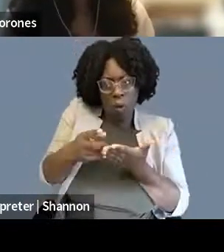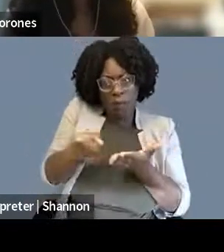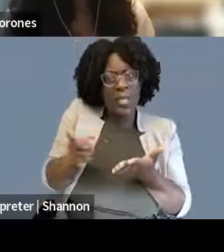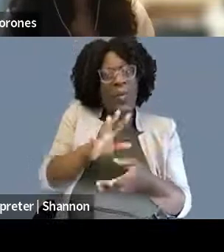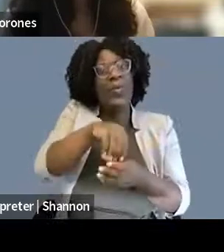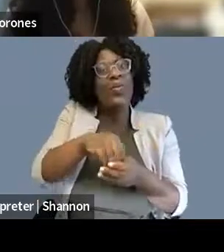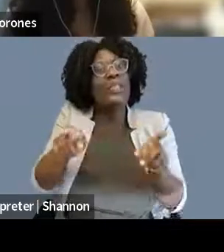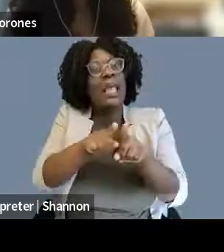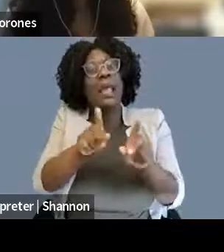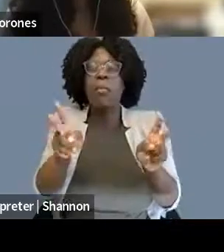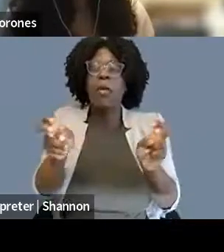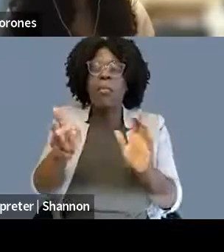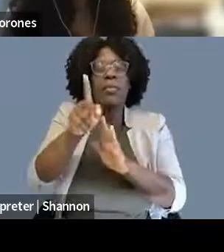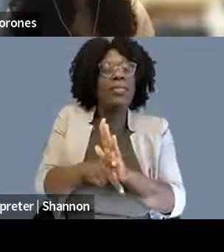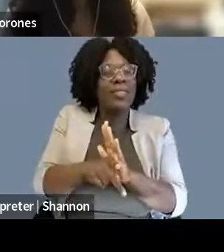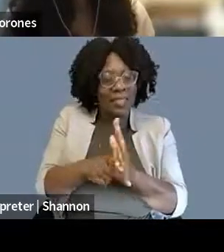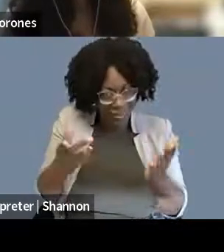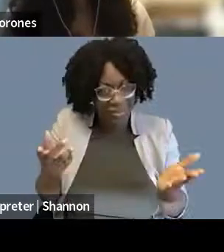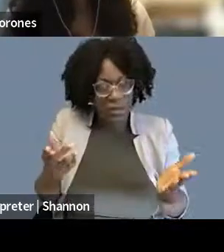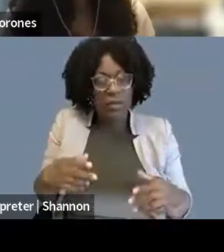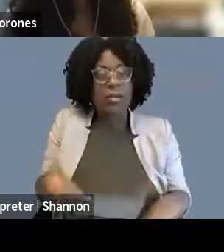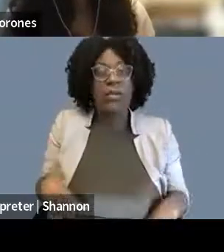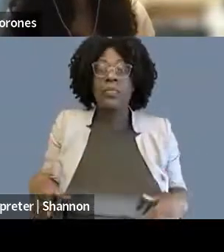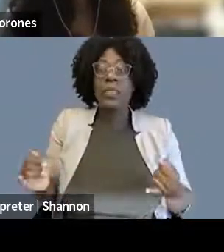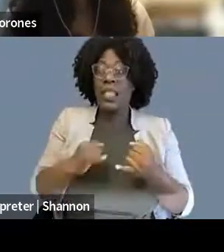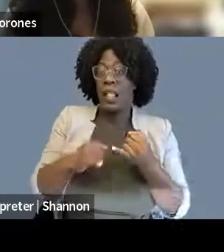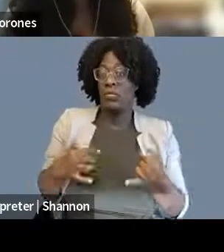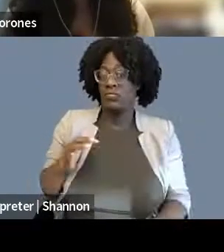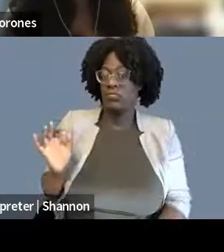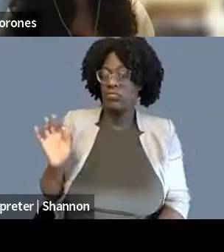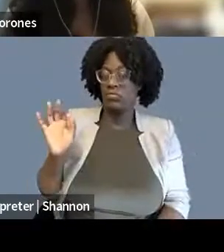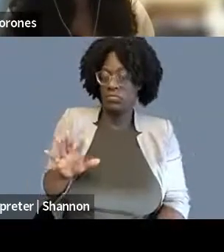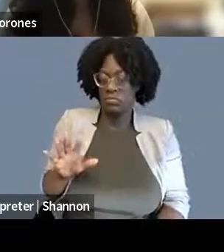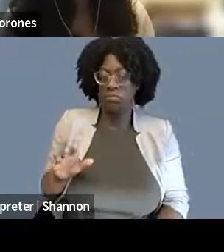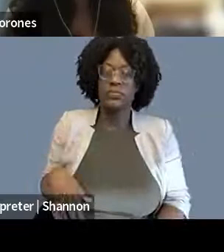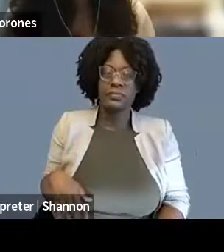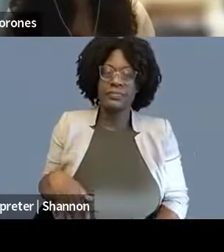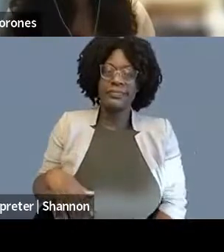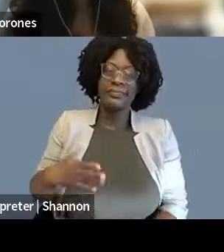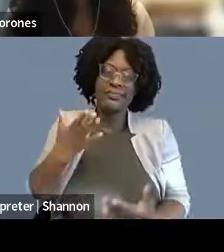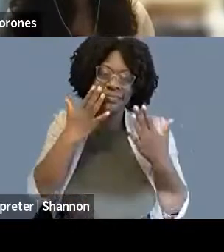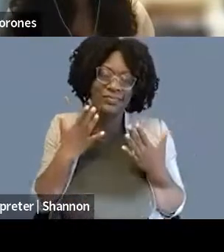And I think the, really quickly, last thing I'll say is I do, unfortunately, think, and I hope this changes very much, you know, within our lifetimes,